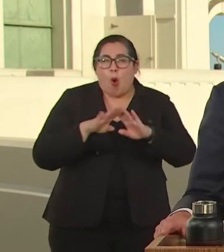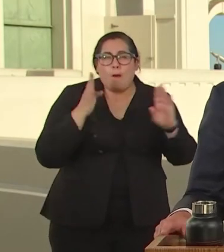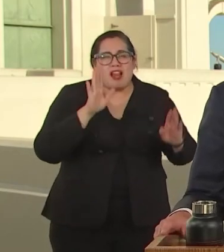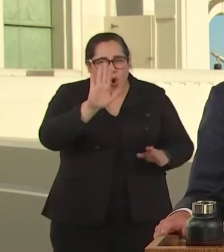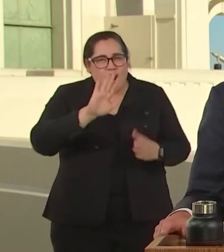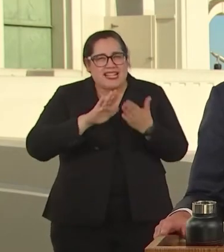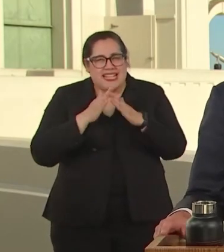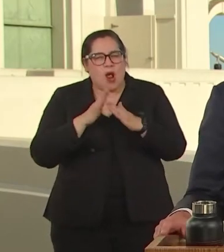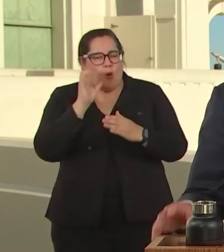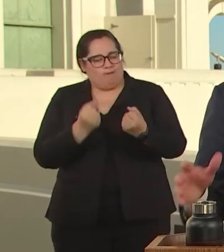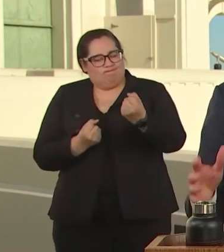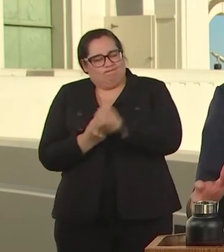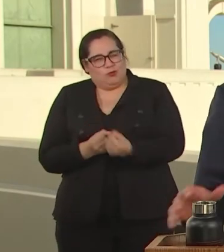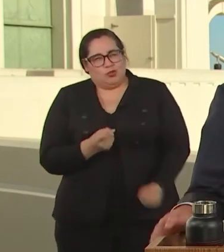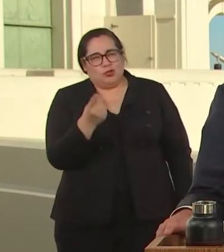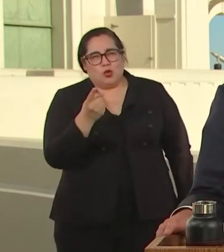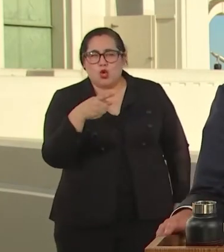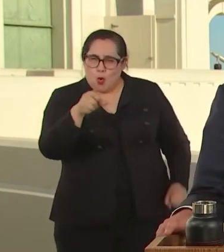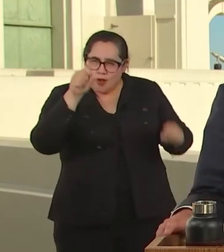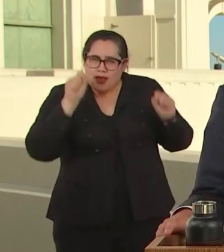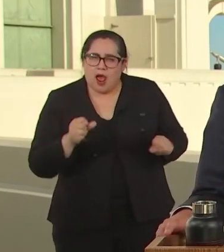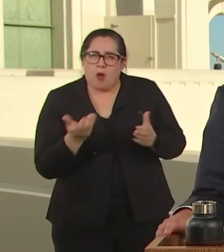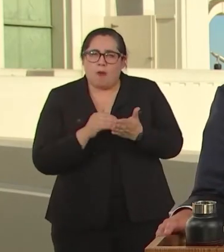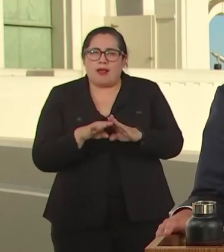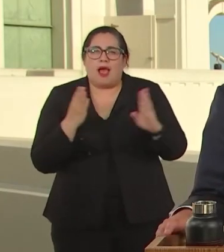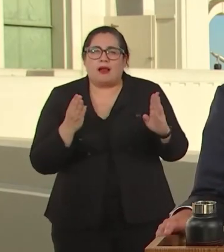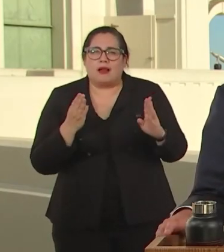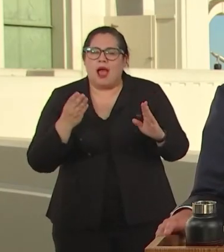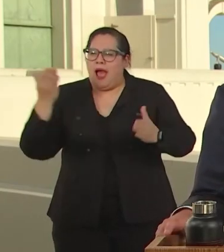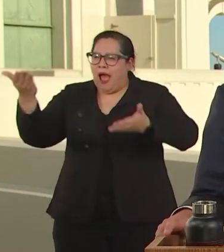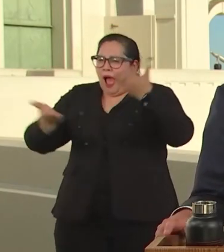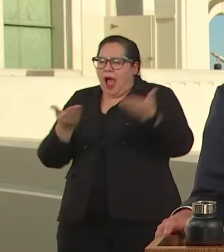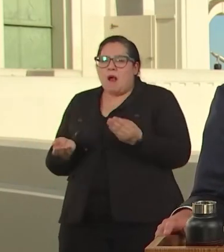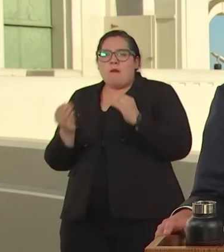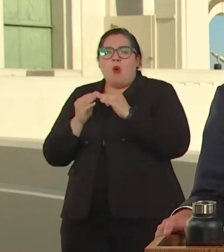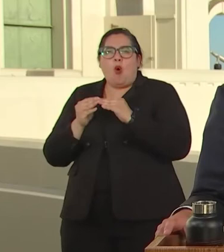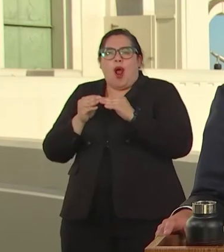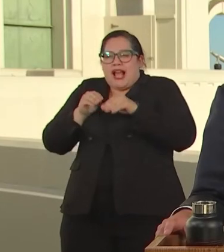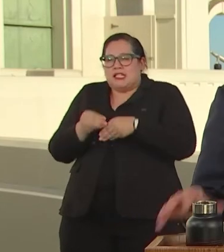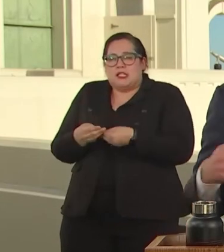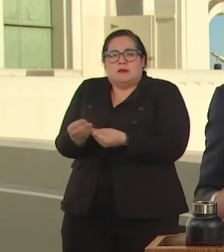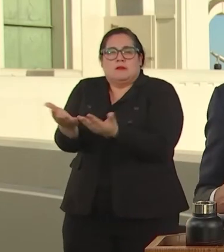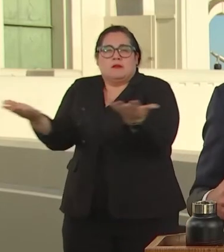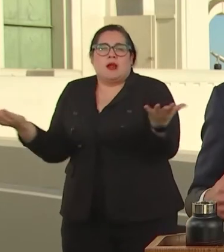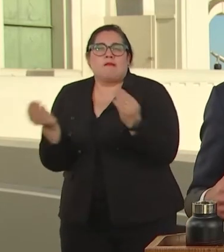CITY IS GOING TO HAVE YOUR BACK SO YOU CAN REOPEN. WE WILL CUT RED TAPE.